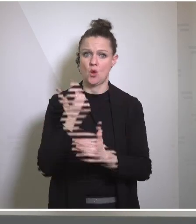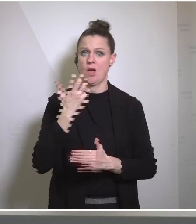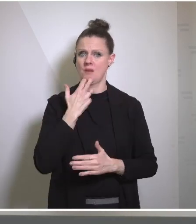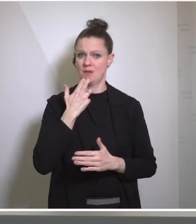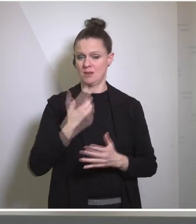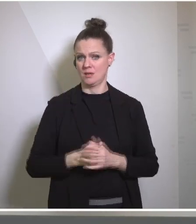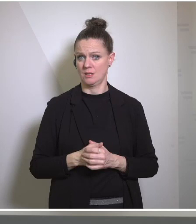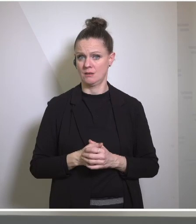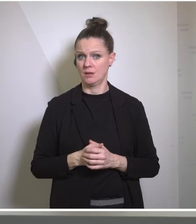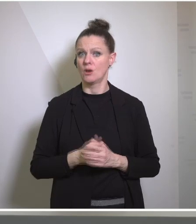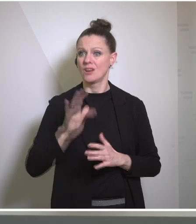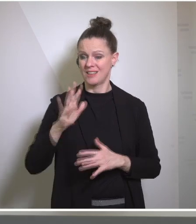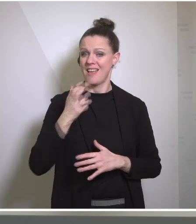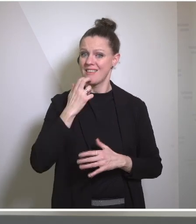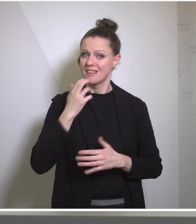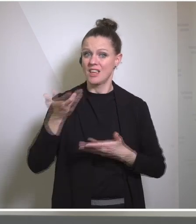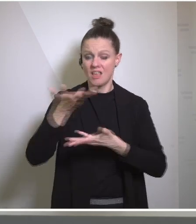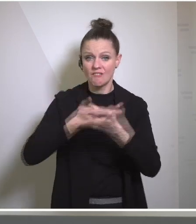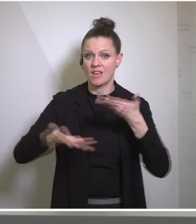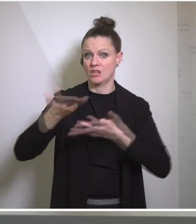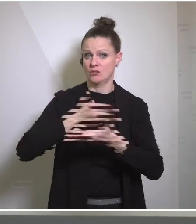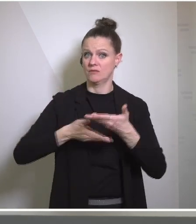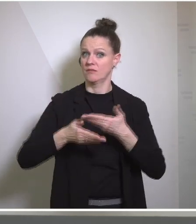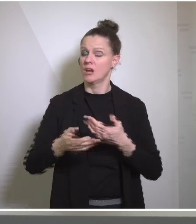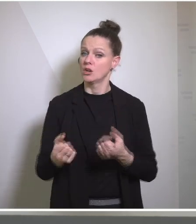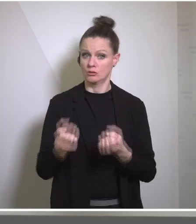its energy economy, setting a very, very strong example. But I think there are opportunities